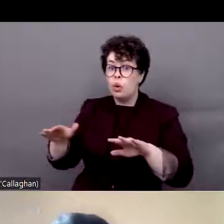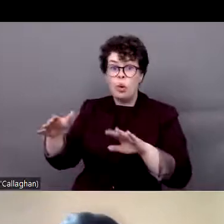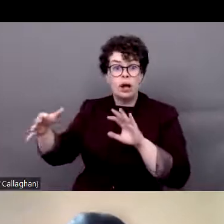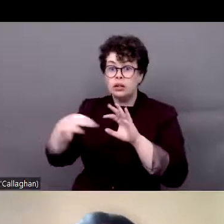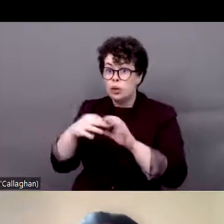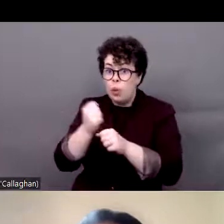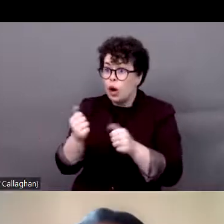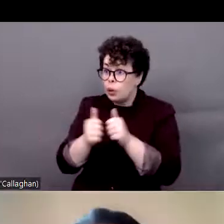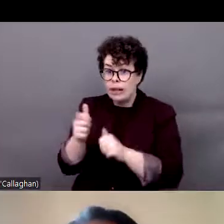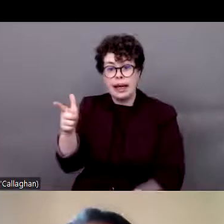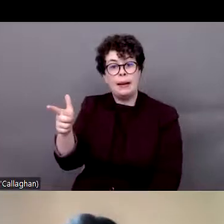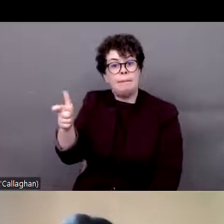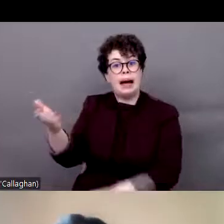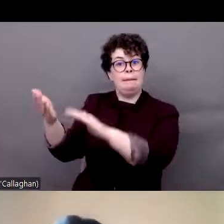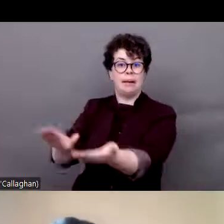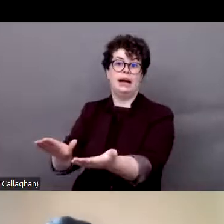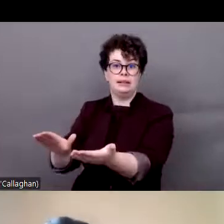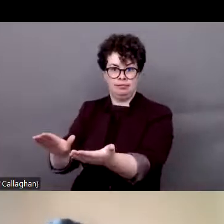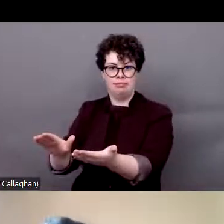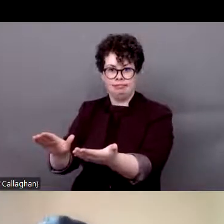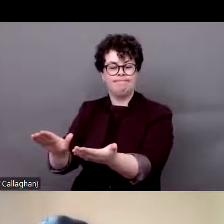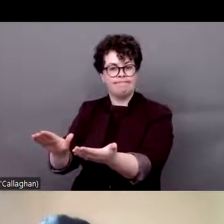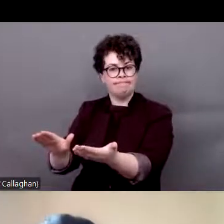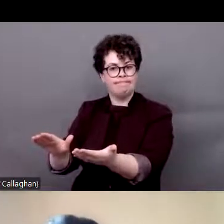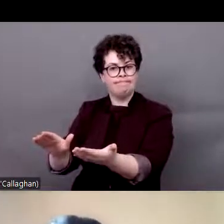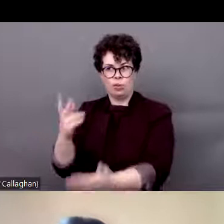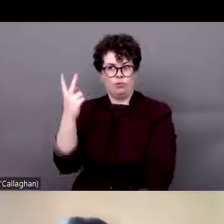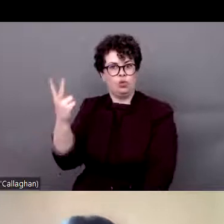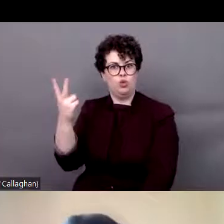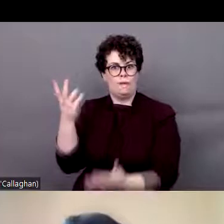So this is why we say that it is very important to